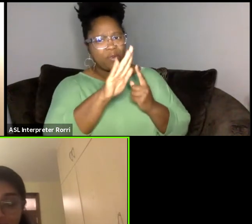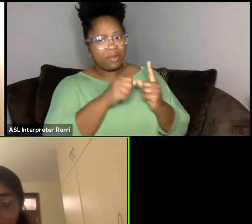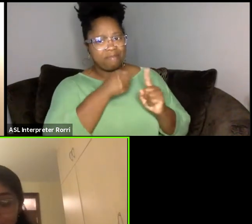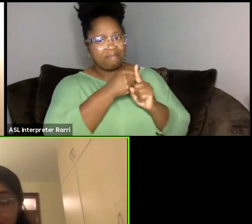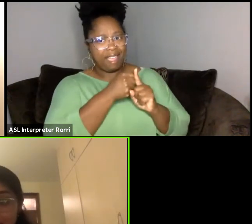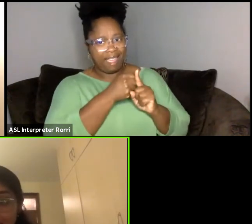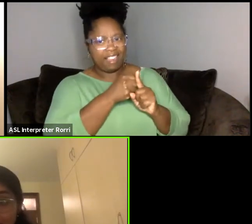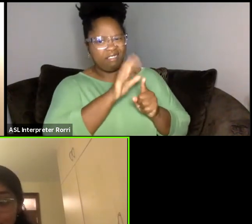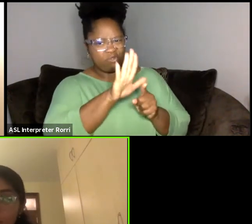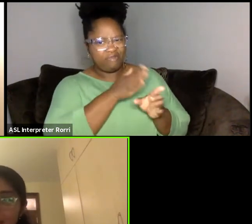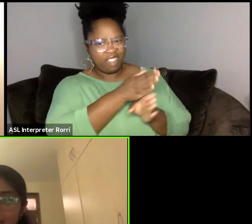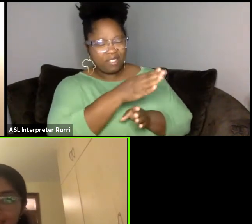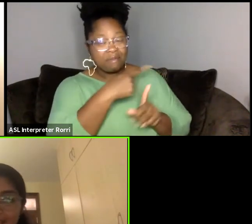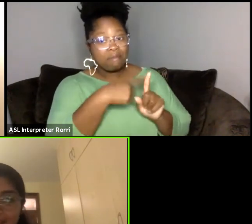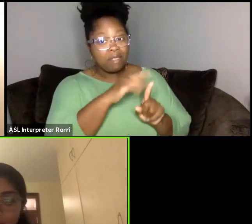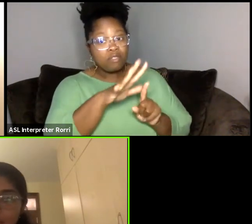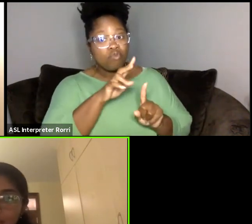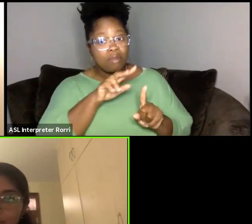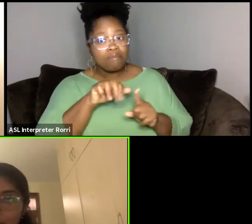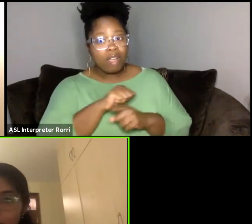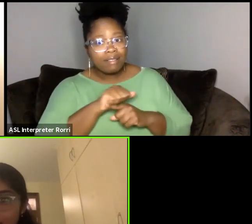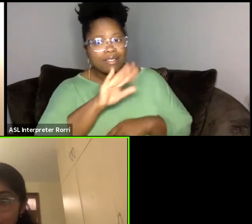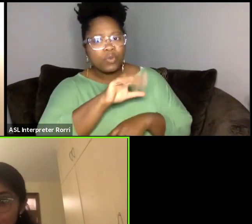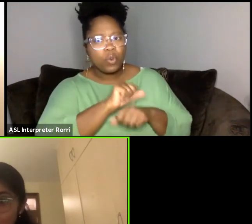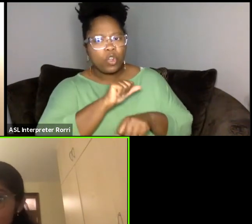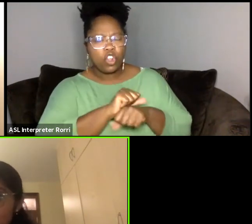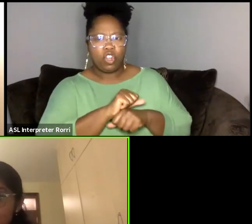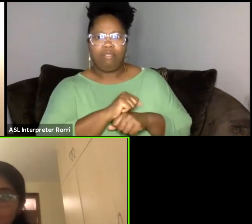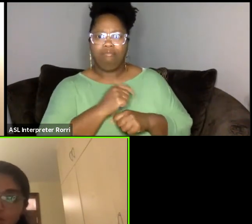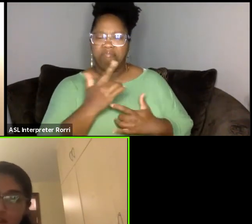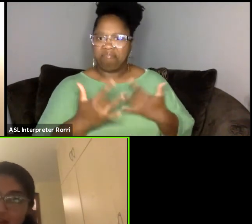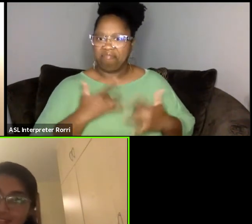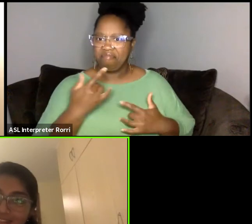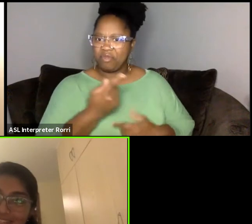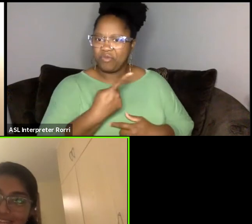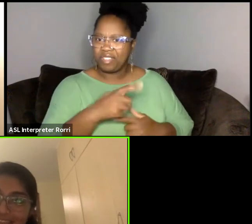So I'm really excited that we'll be able to talk a little bit more about this during our series today